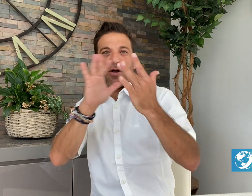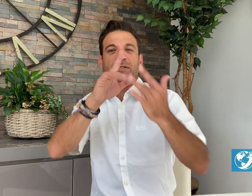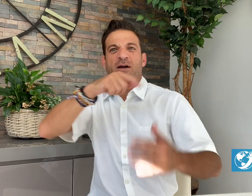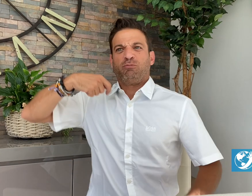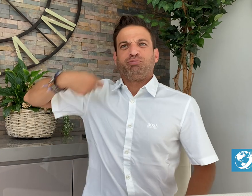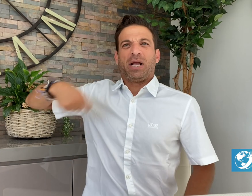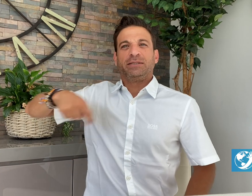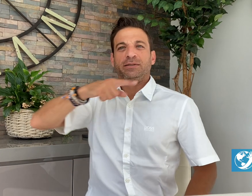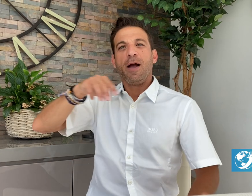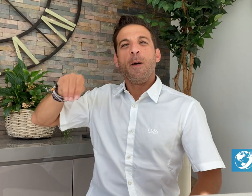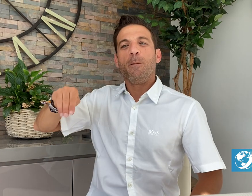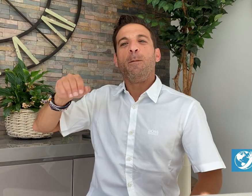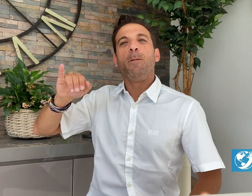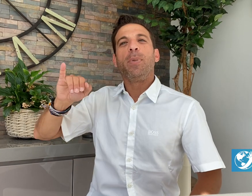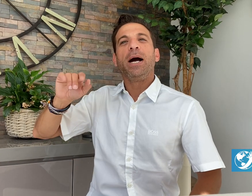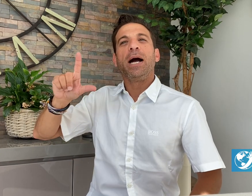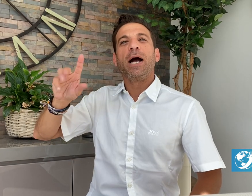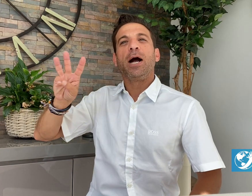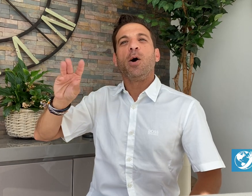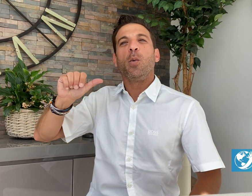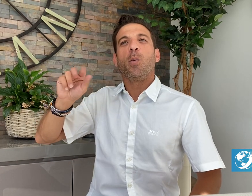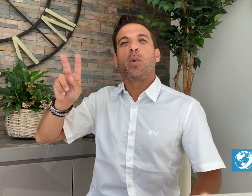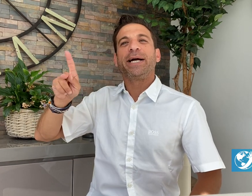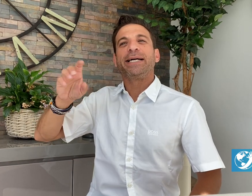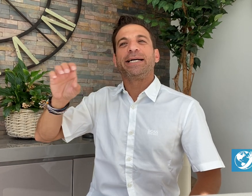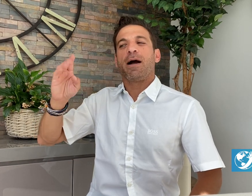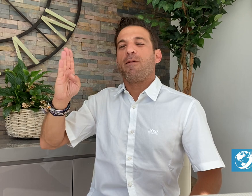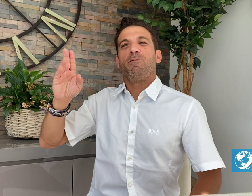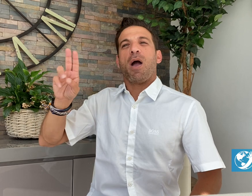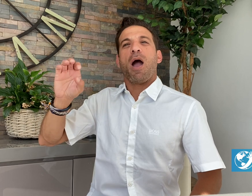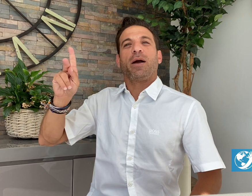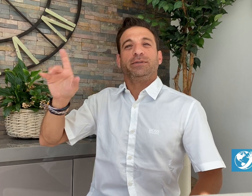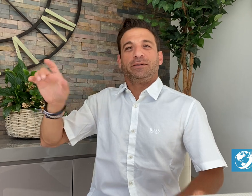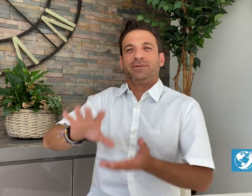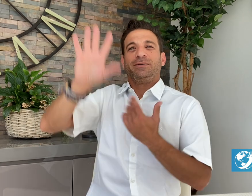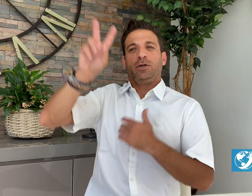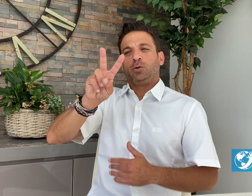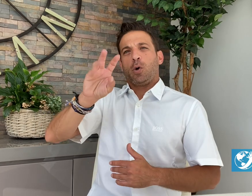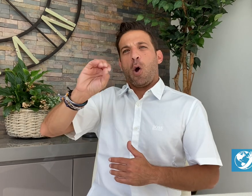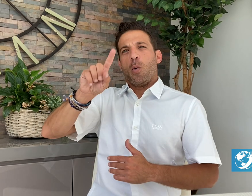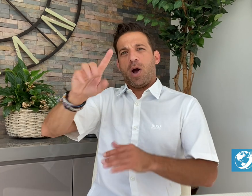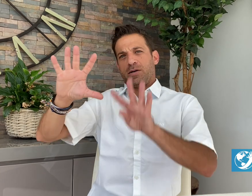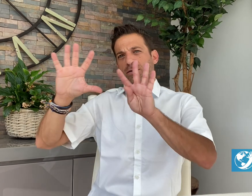of the Milwaukee Bucks in 2019 and they spent two years